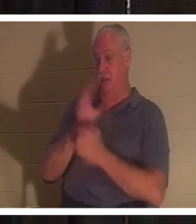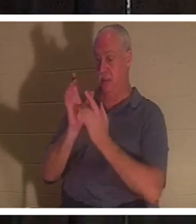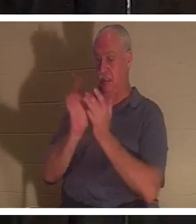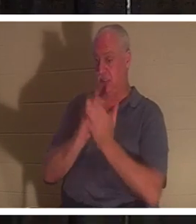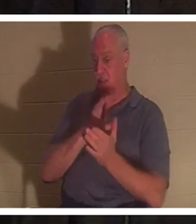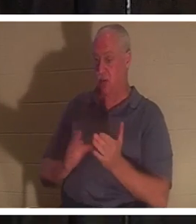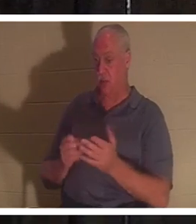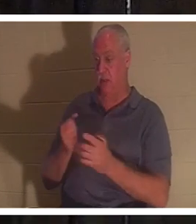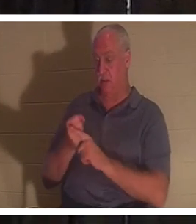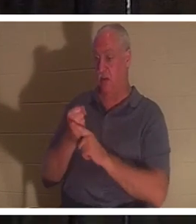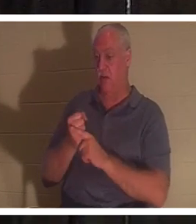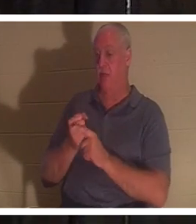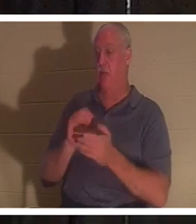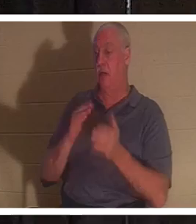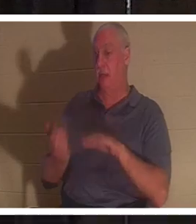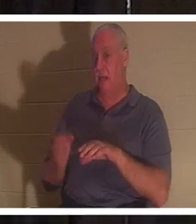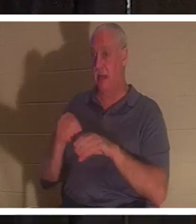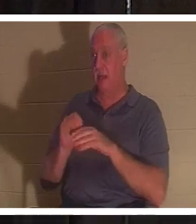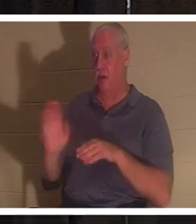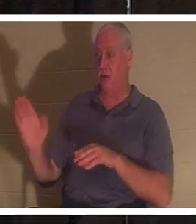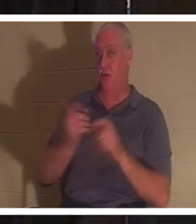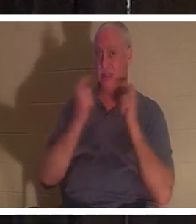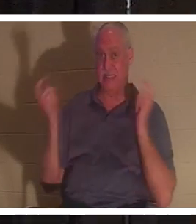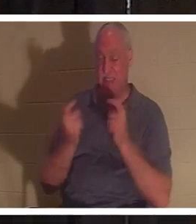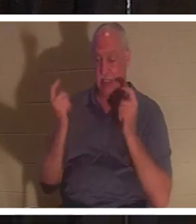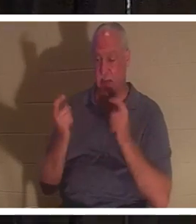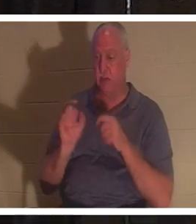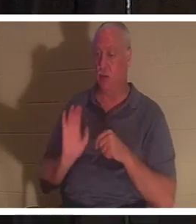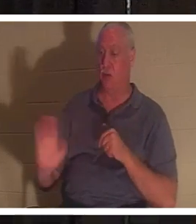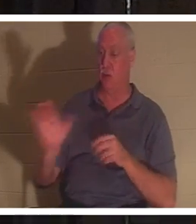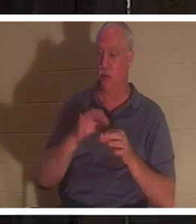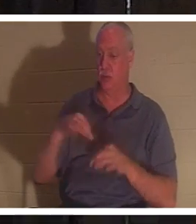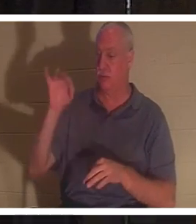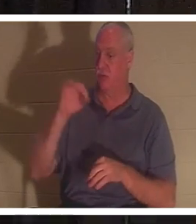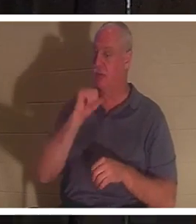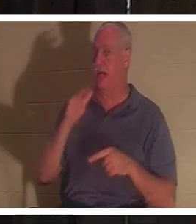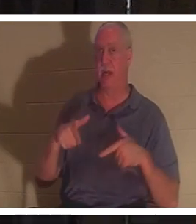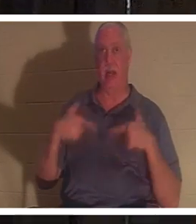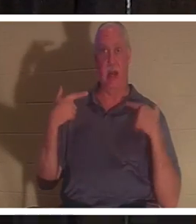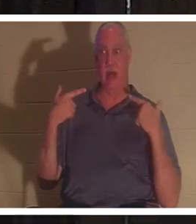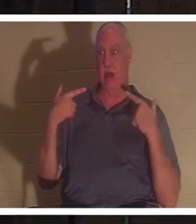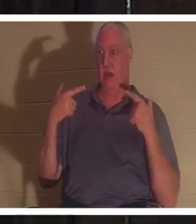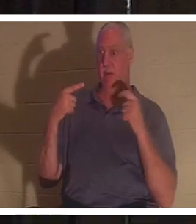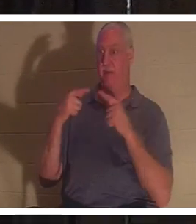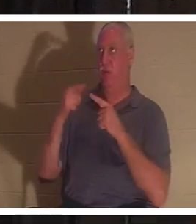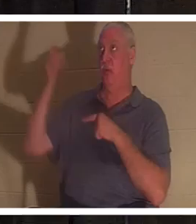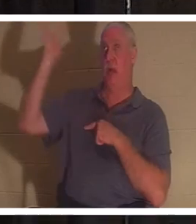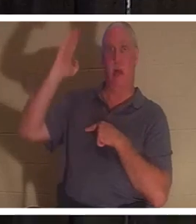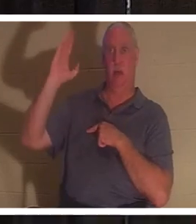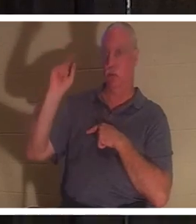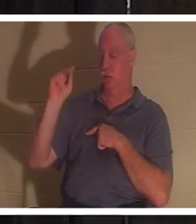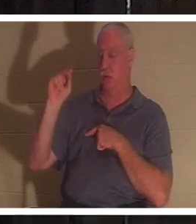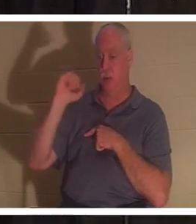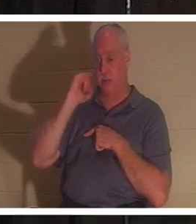trespasses and sins, the Bible says. Your spirit was not alive to God, and if you are not alive to God,